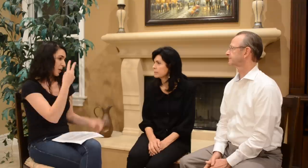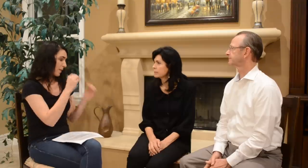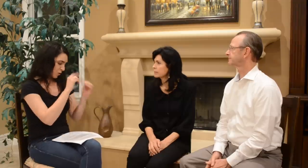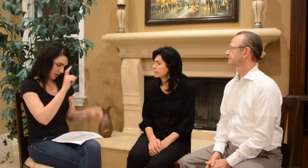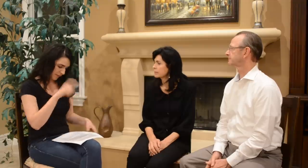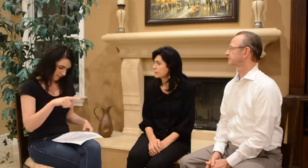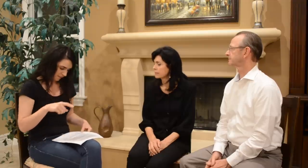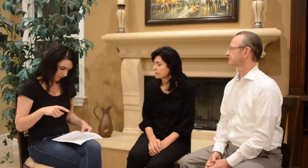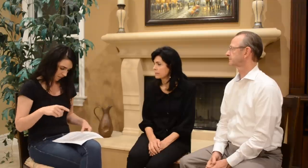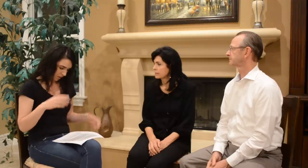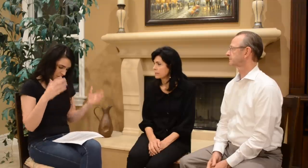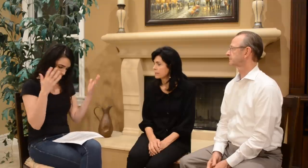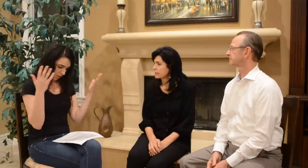Two more questions.